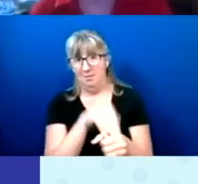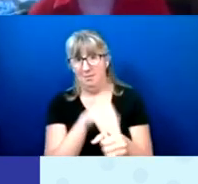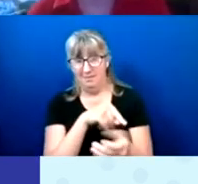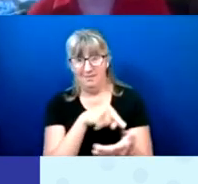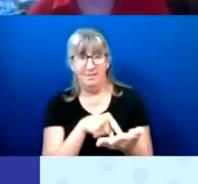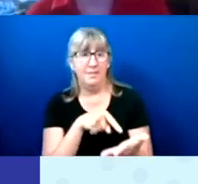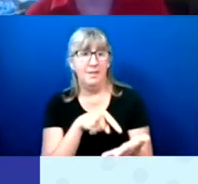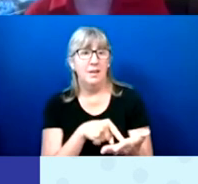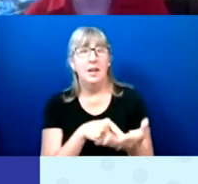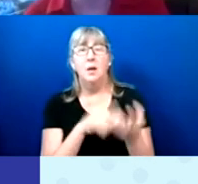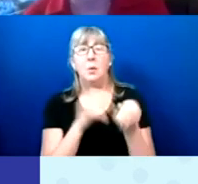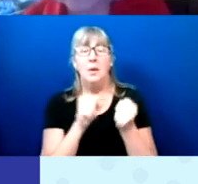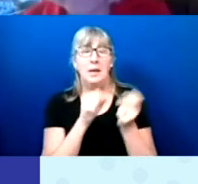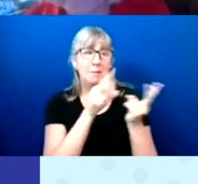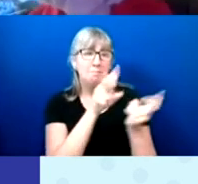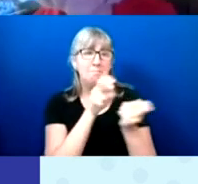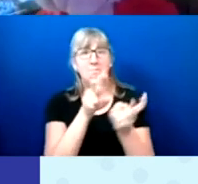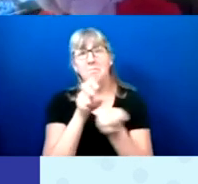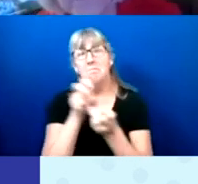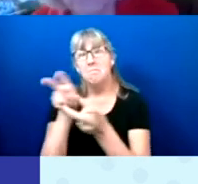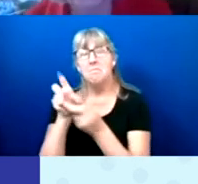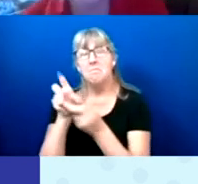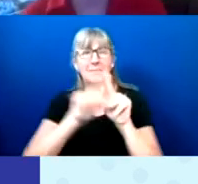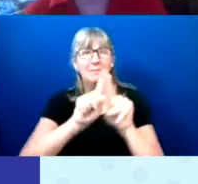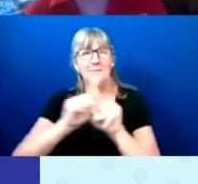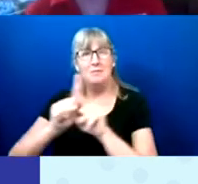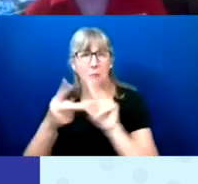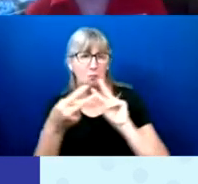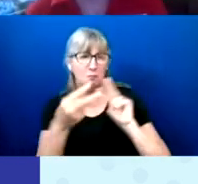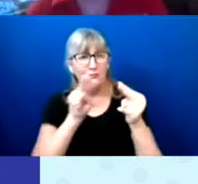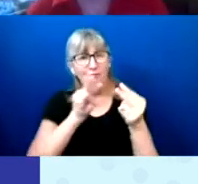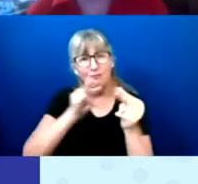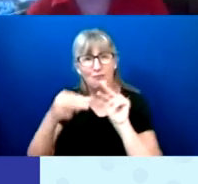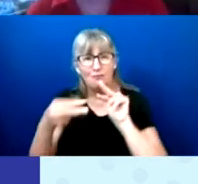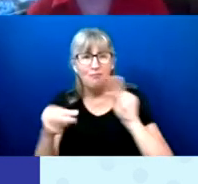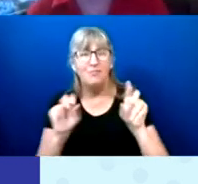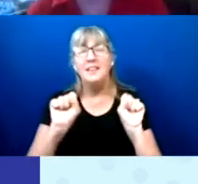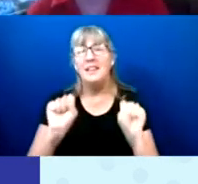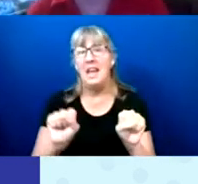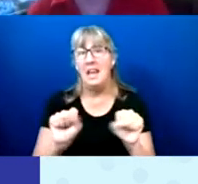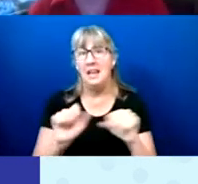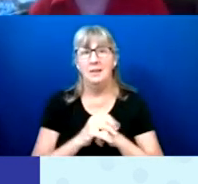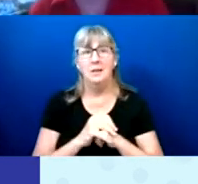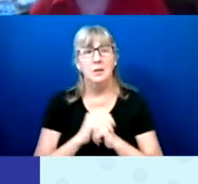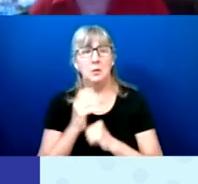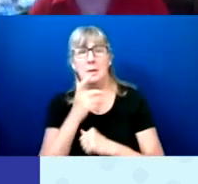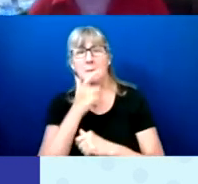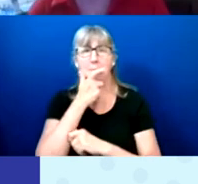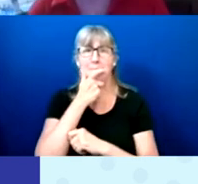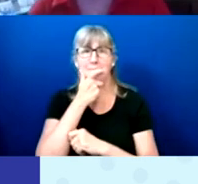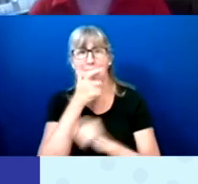ways that we can look at the data, we had a challenge to decide what we're going to share with you today.